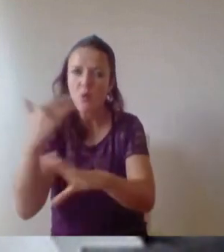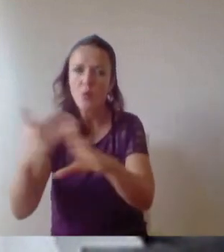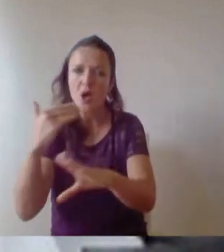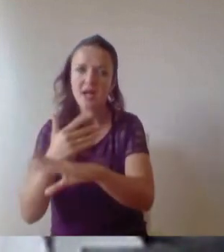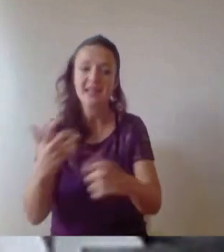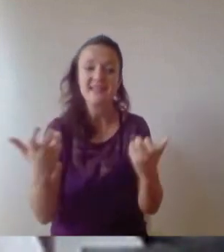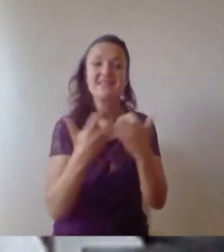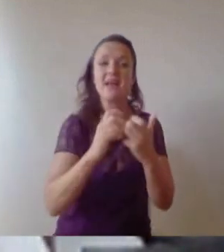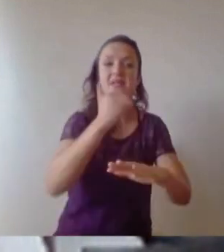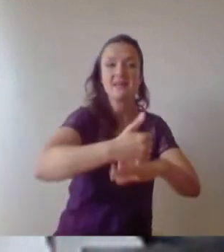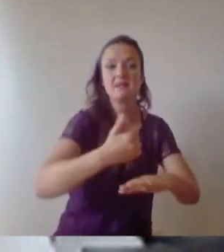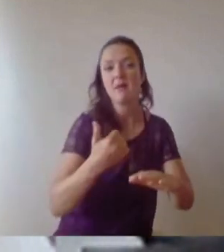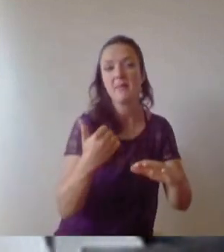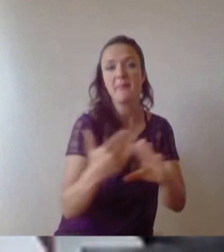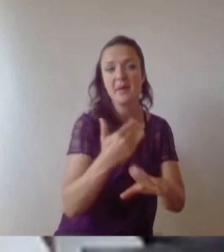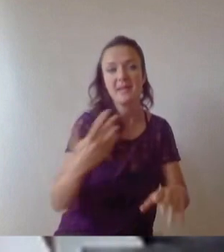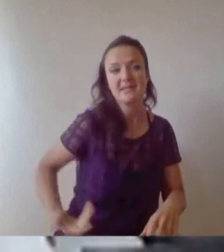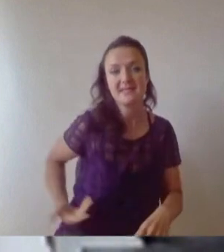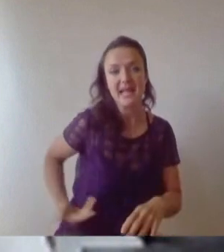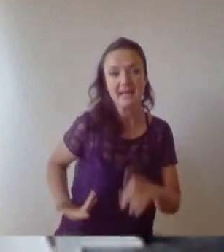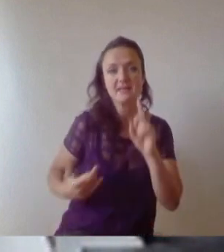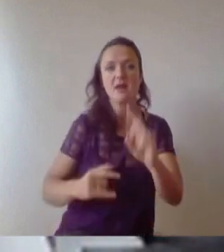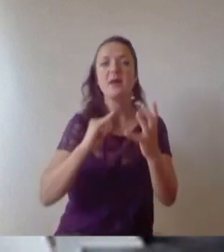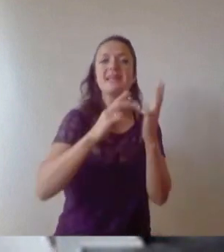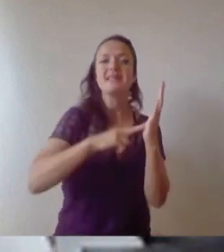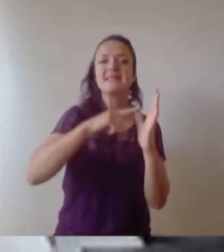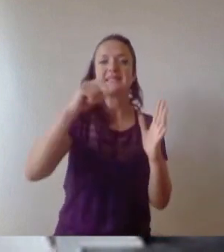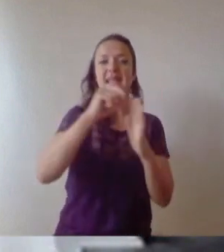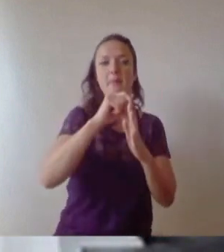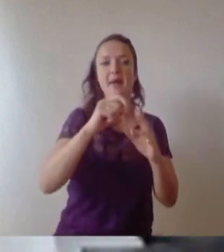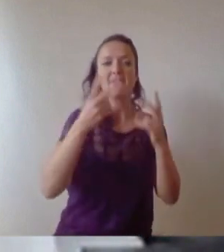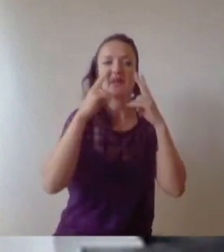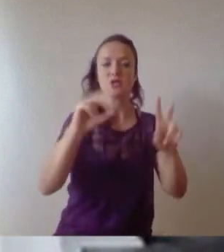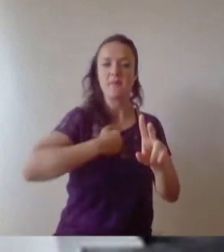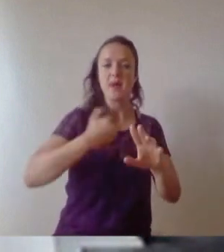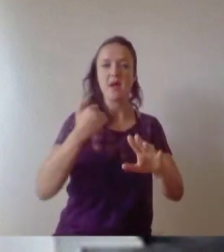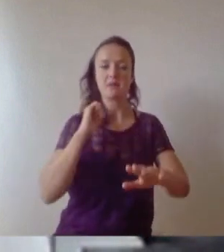Vision, I'd achieve far more than I ever dreamed of. I started my business because I didn't want to look back and wonder